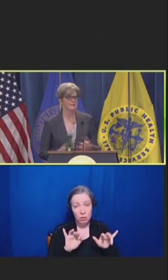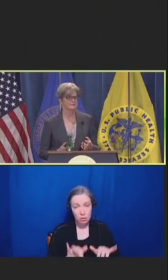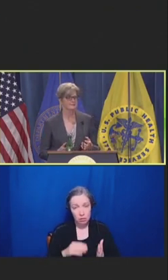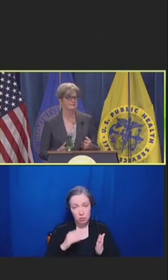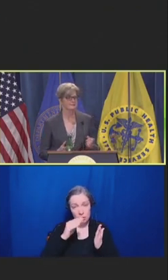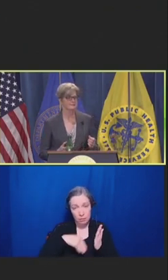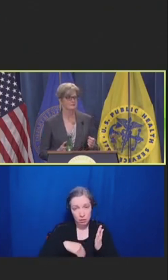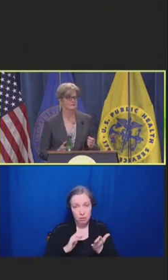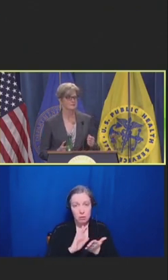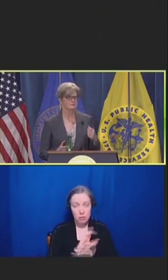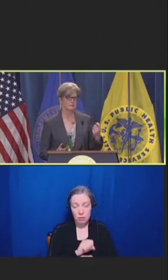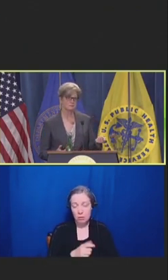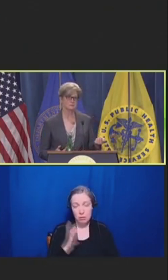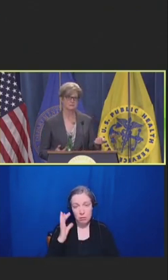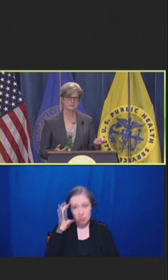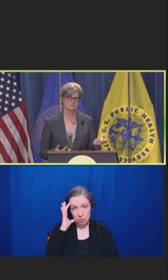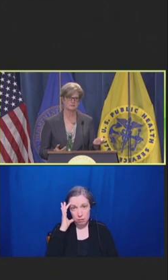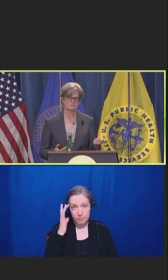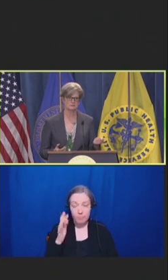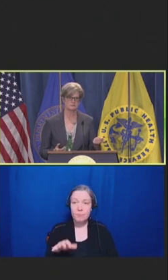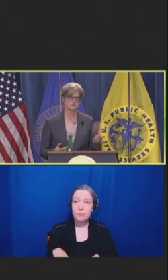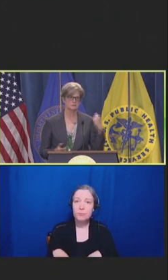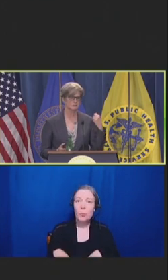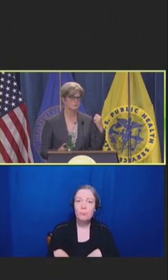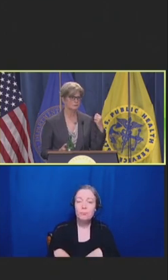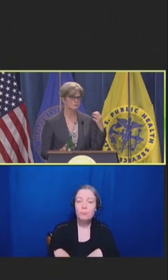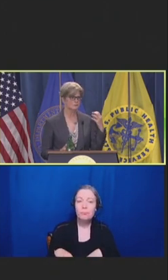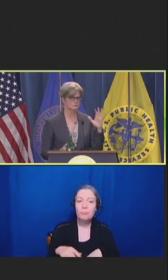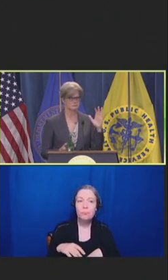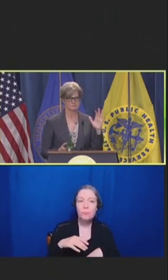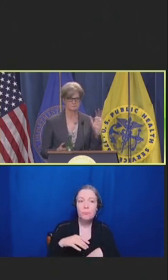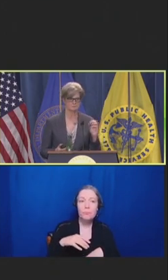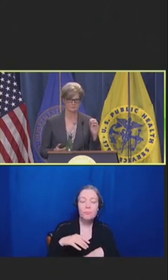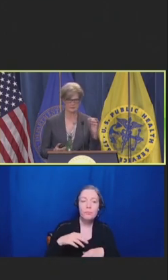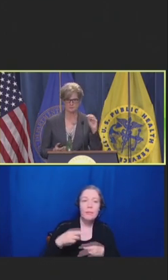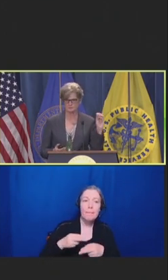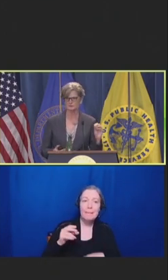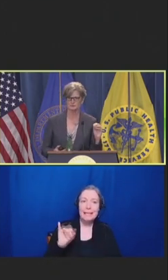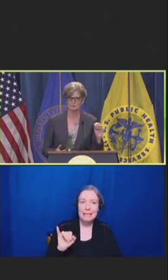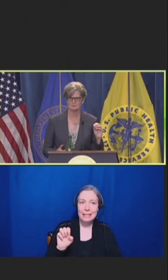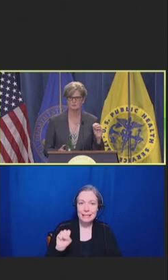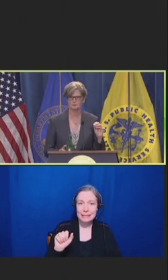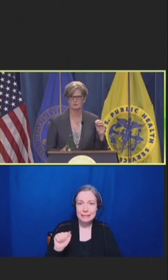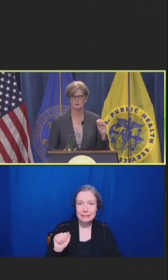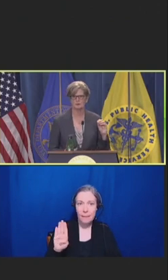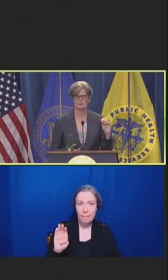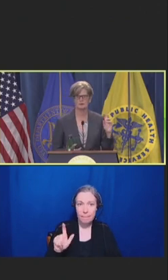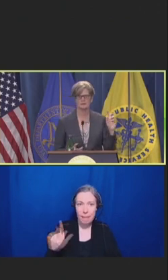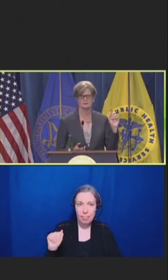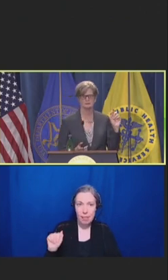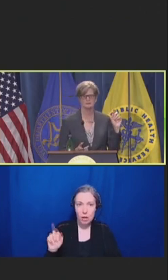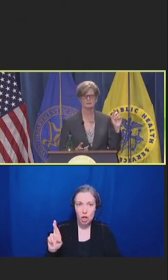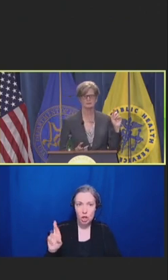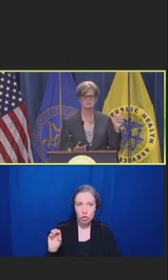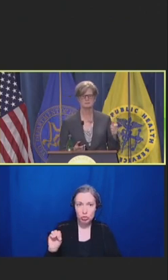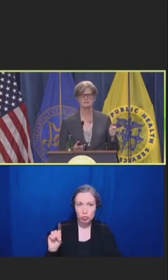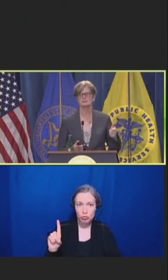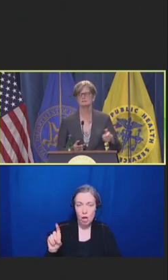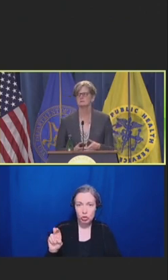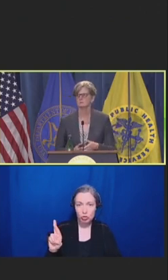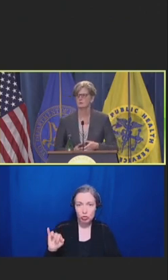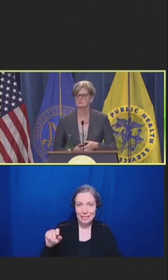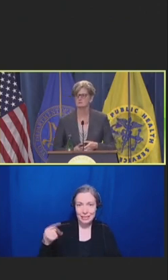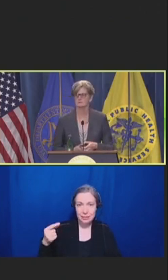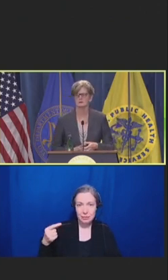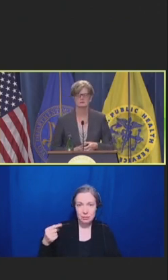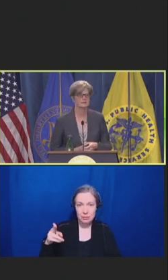And Isabella Rodriguez, who is a, -- I'm using a pseudonym for a clinician in Western North